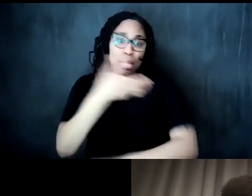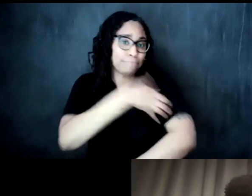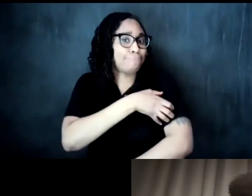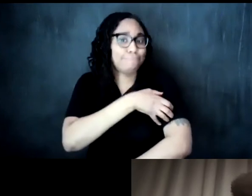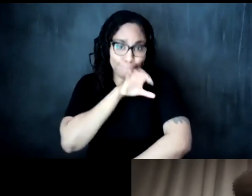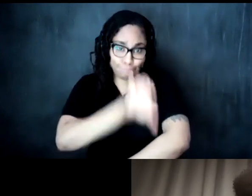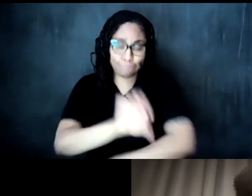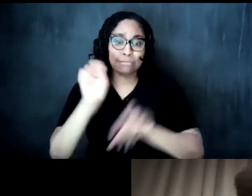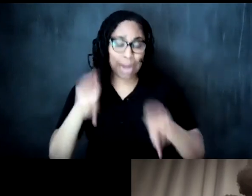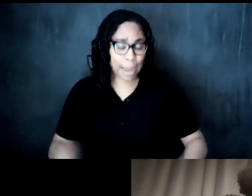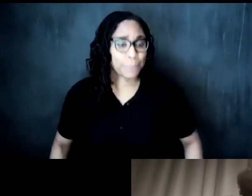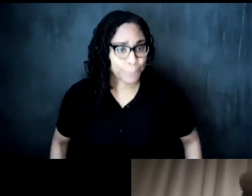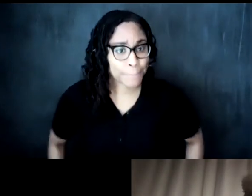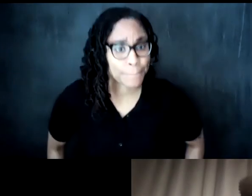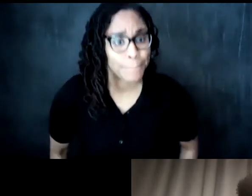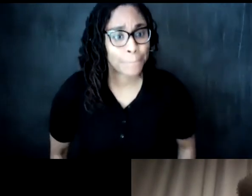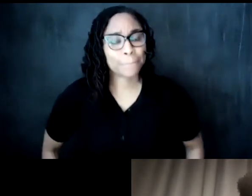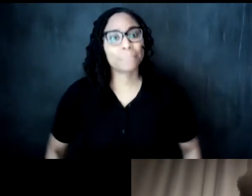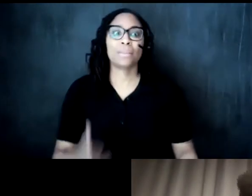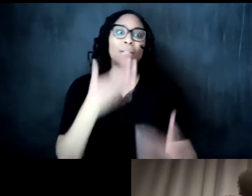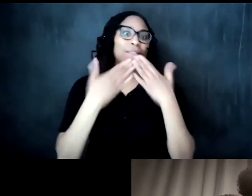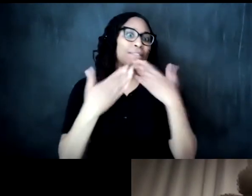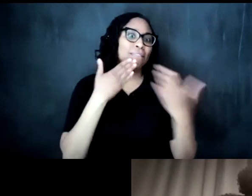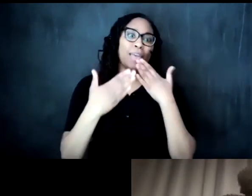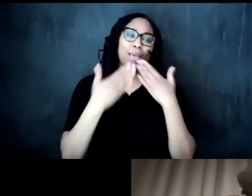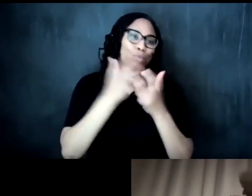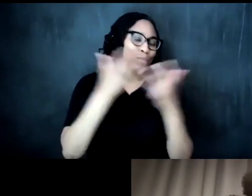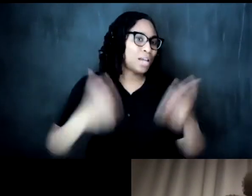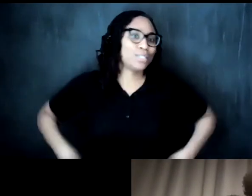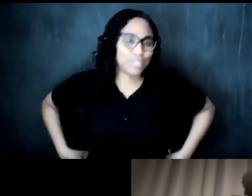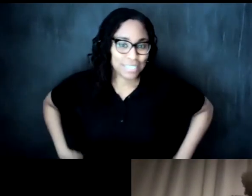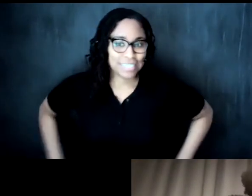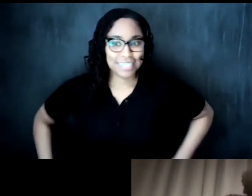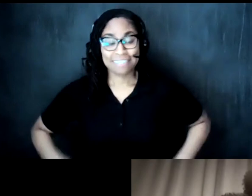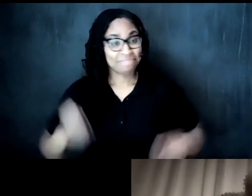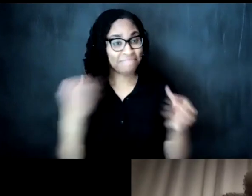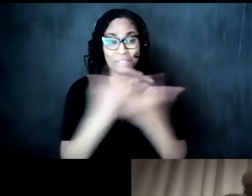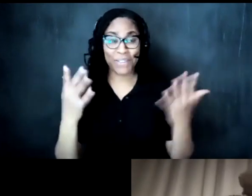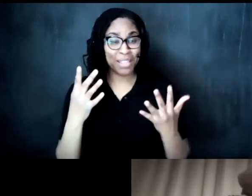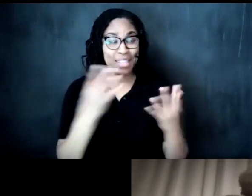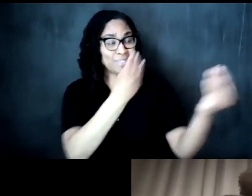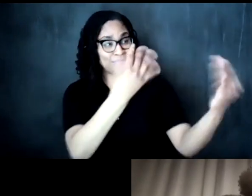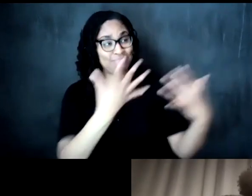yes thank you so much torian everything you've said just been so powerful and just very